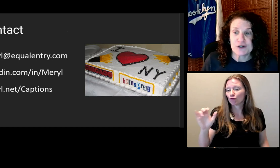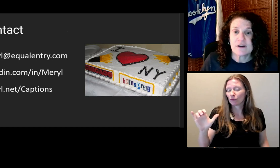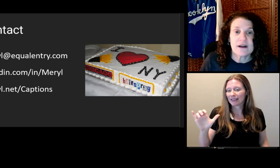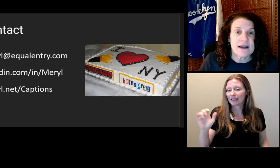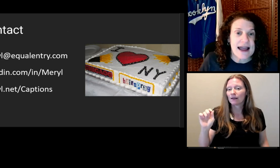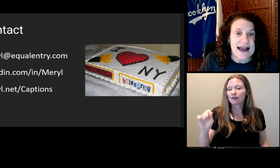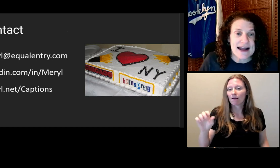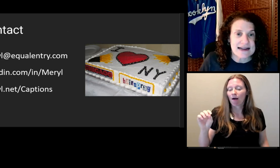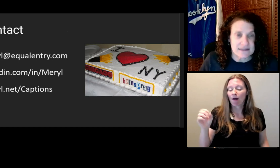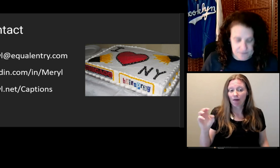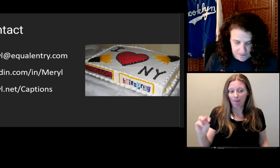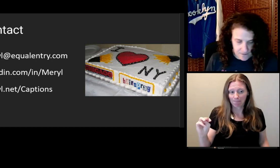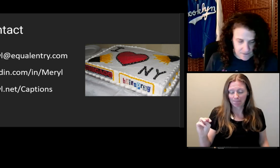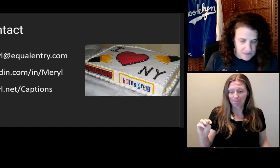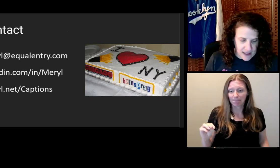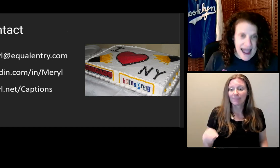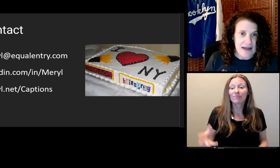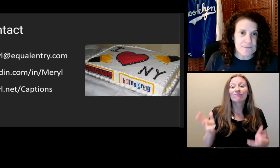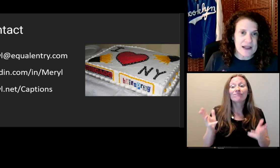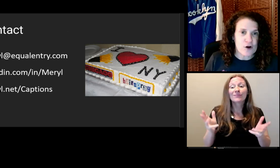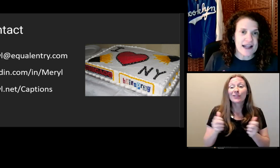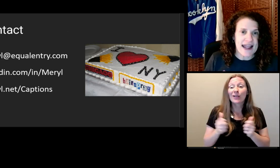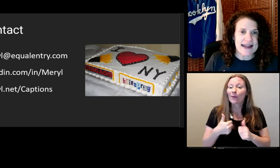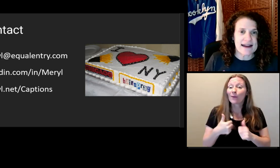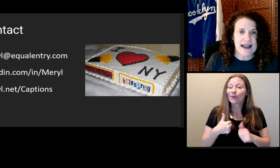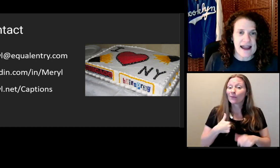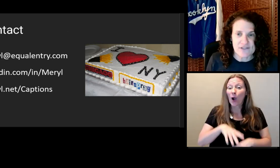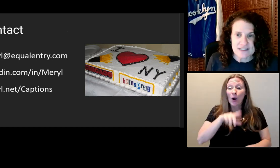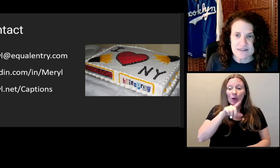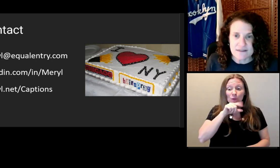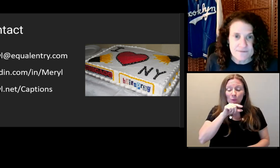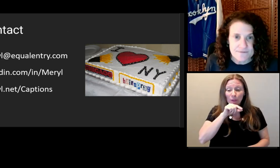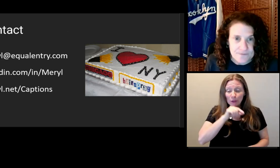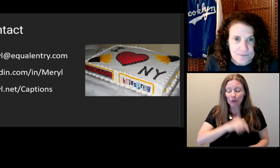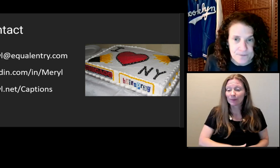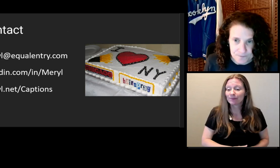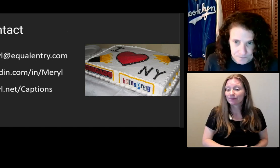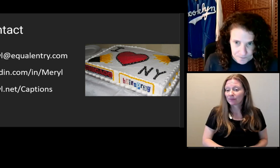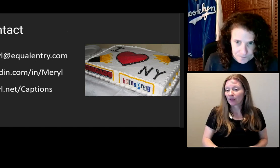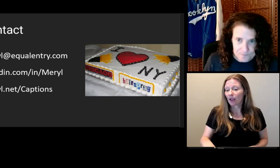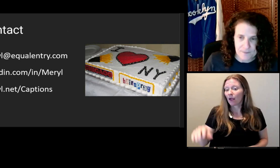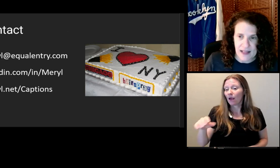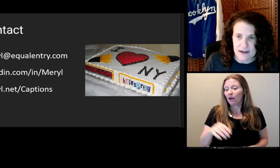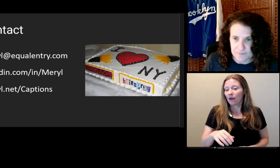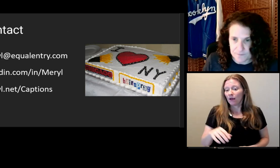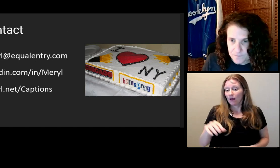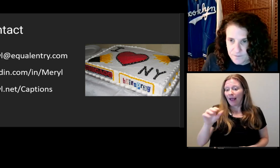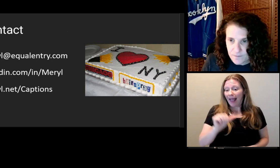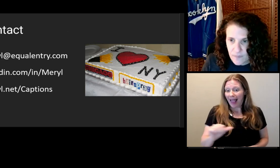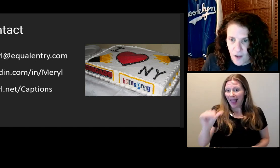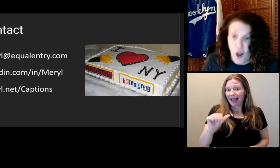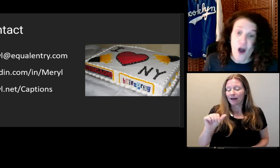Connect with me on Twitter. At MerylKEvans.